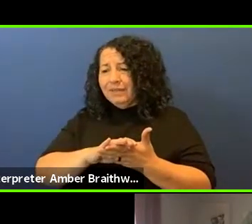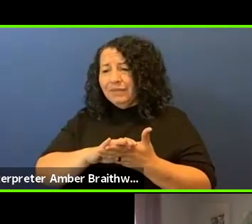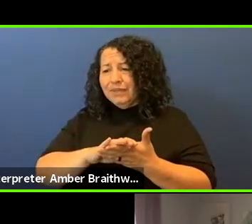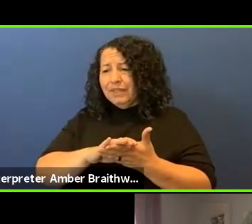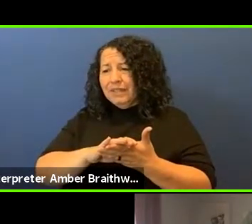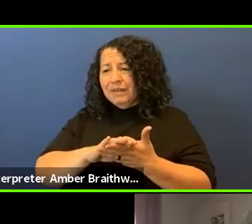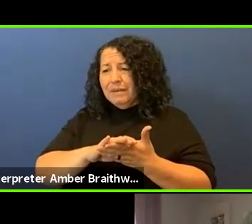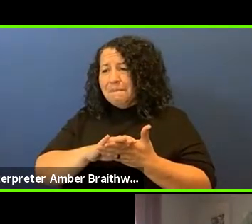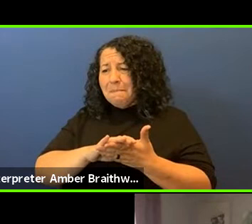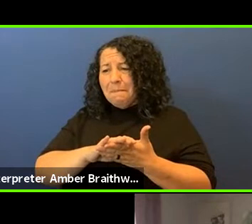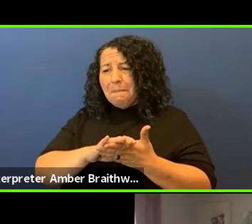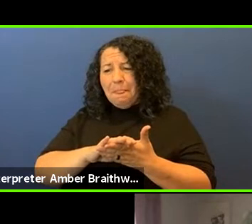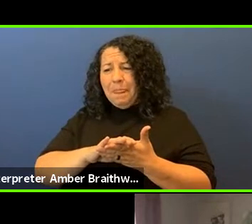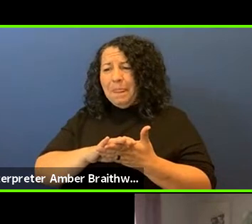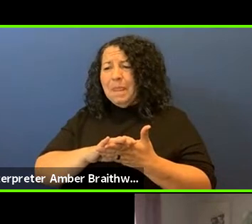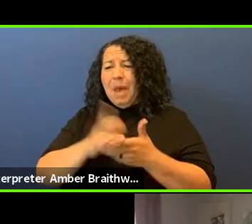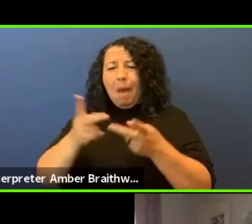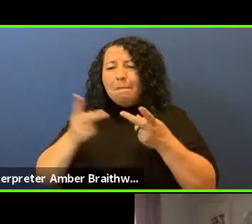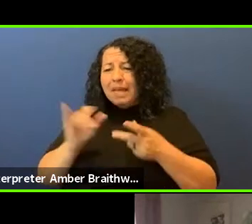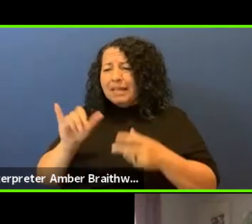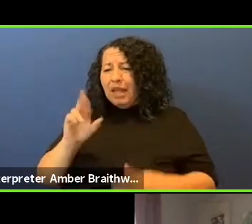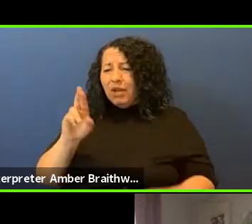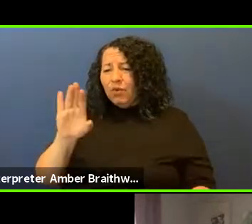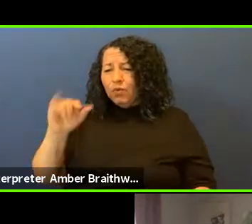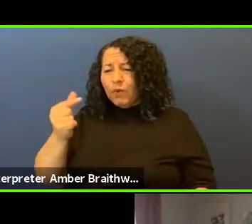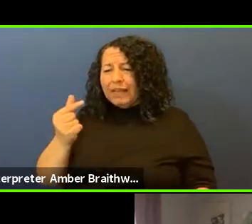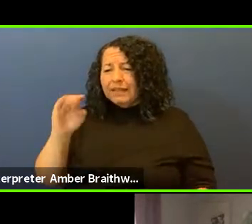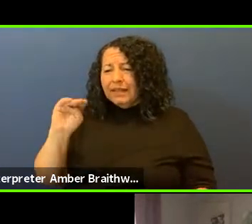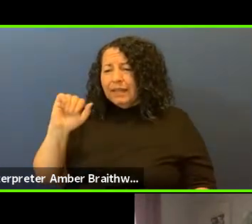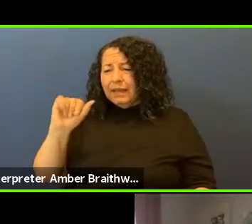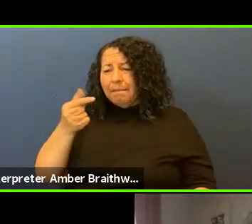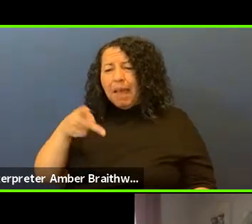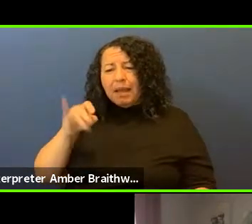a place like Racing Magpie has helped us here in Rapid City